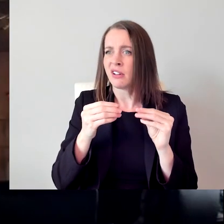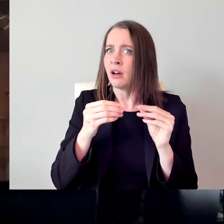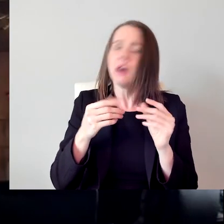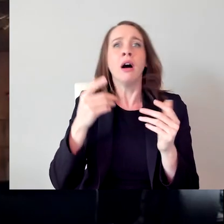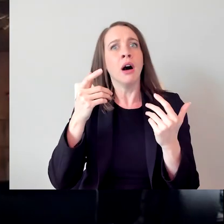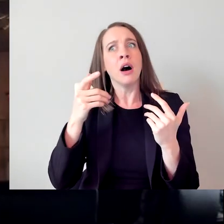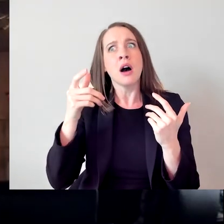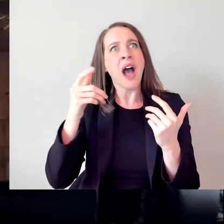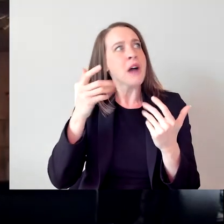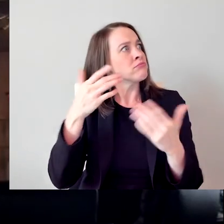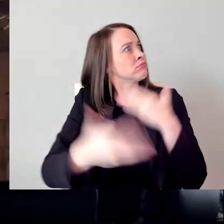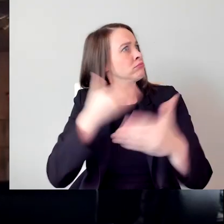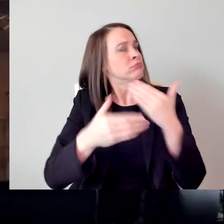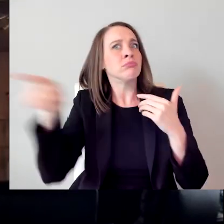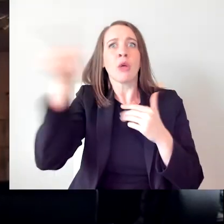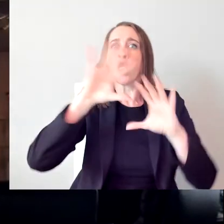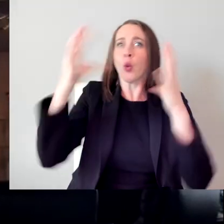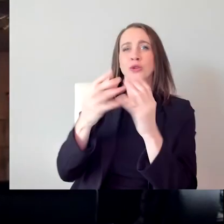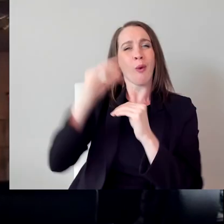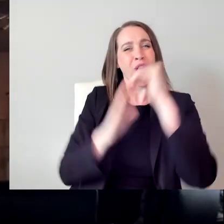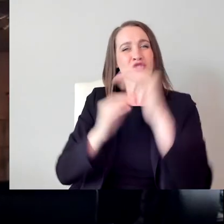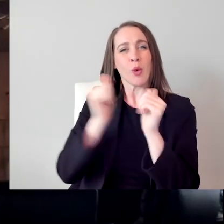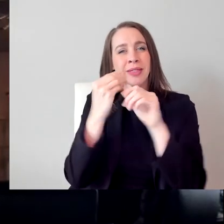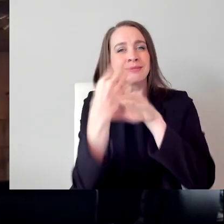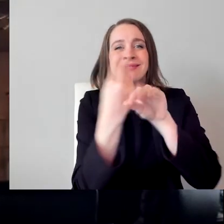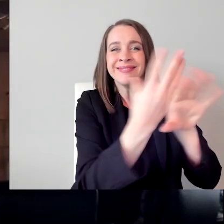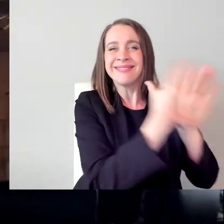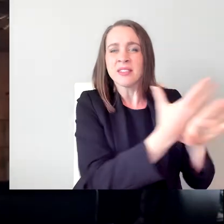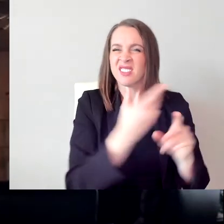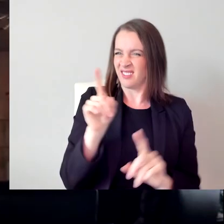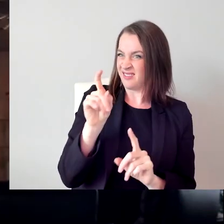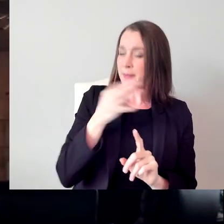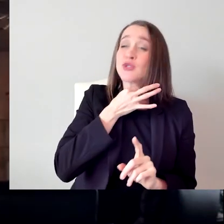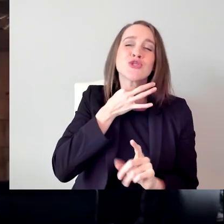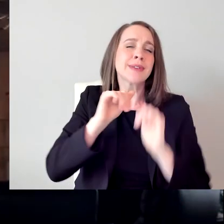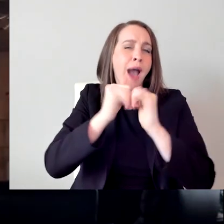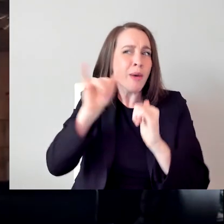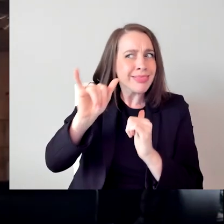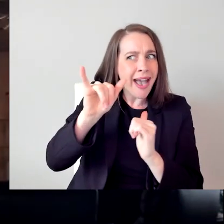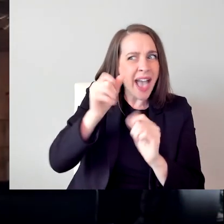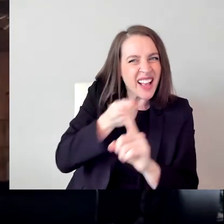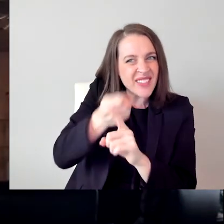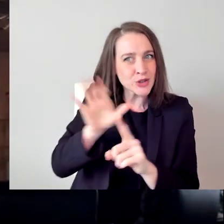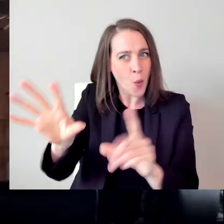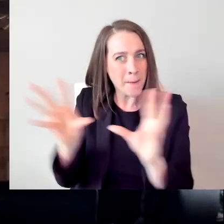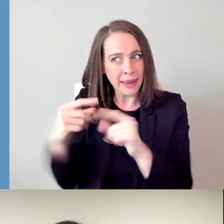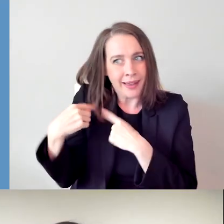How do you think that is affecting your meetings and your future plans of continuing to work with it or not?